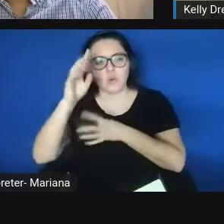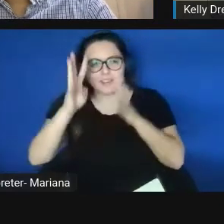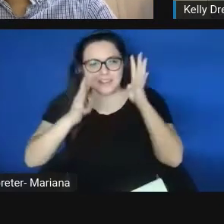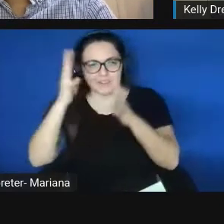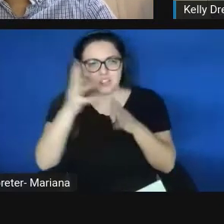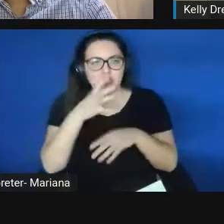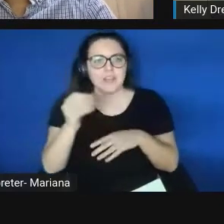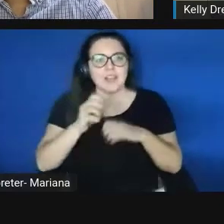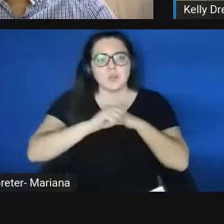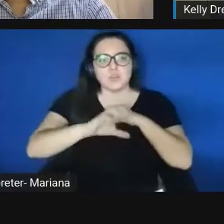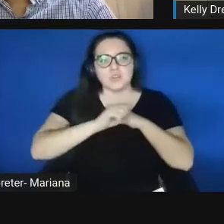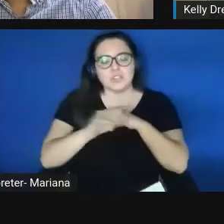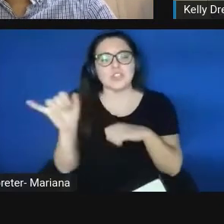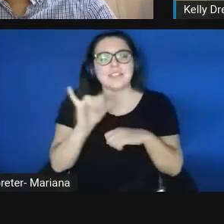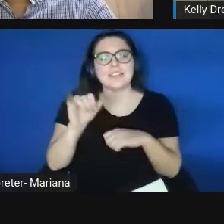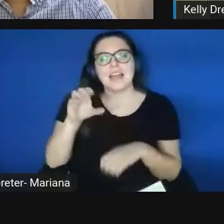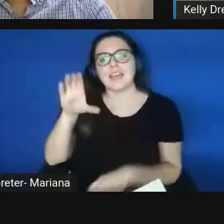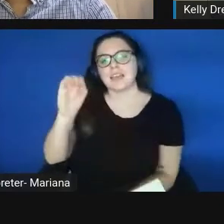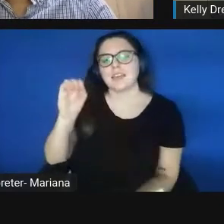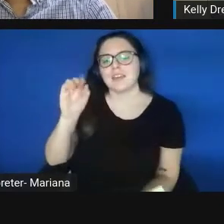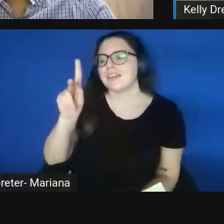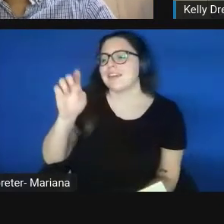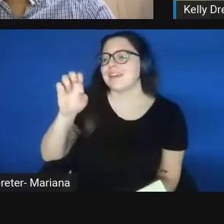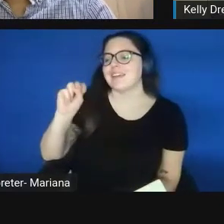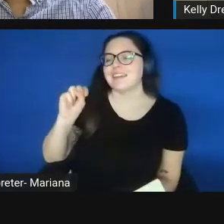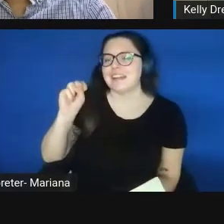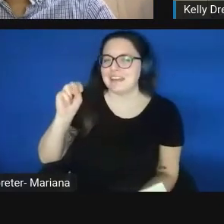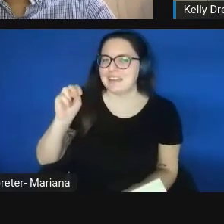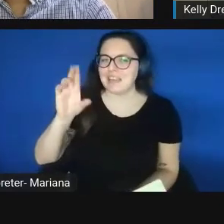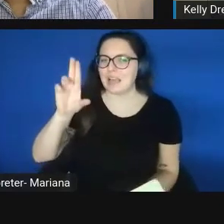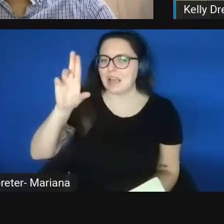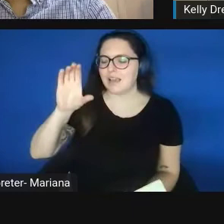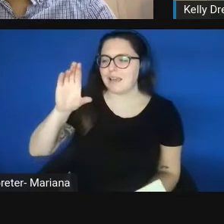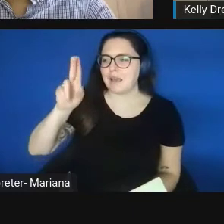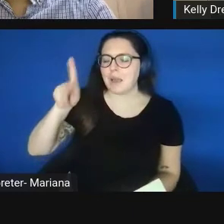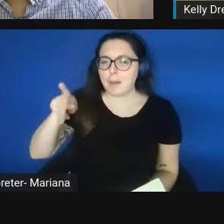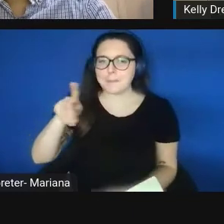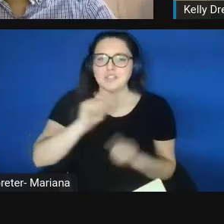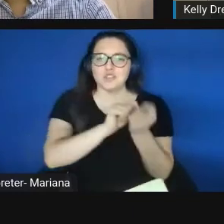like the KYNETIC hub, which specializes in translating biomedical innovations